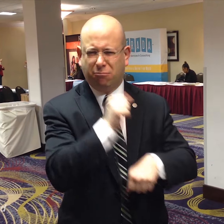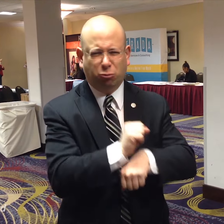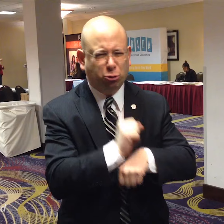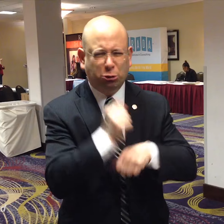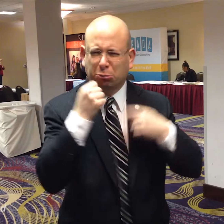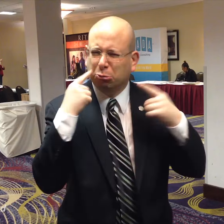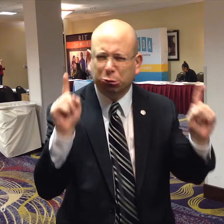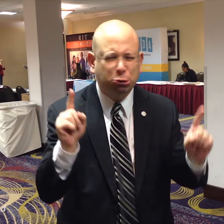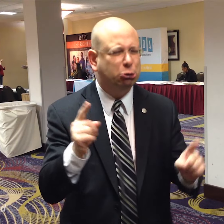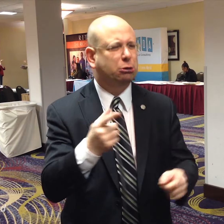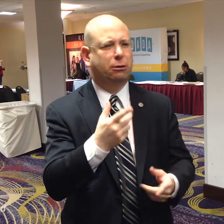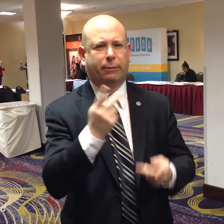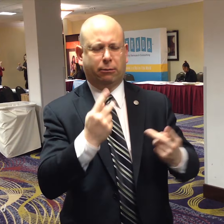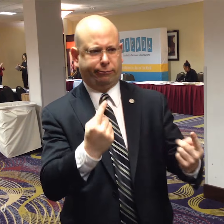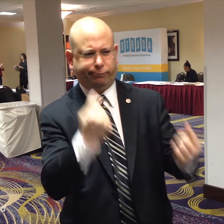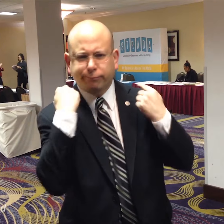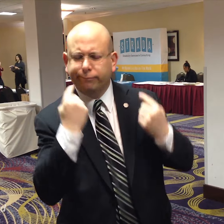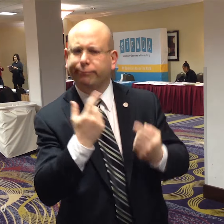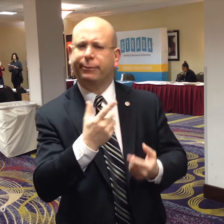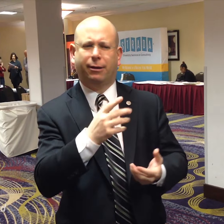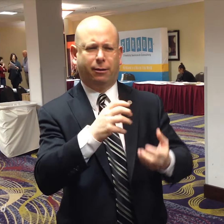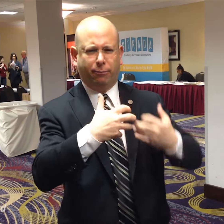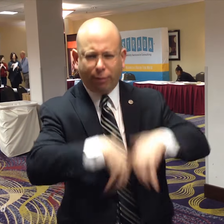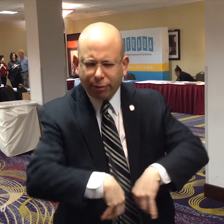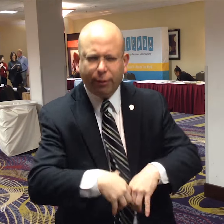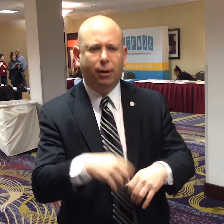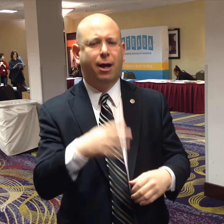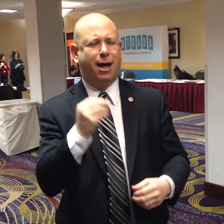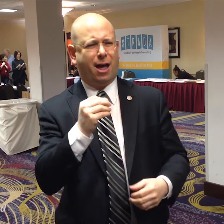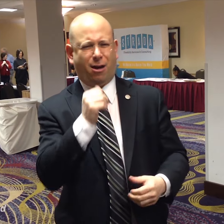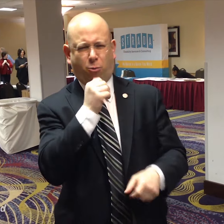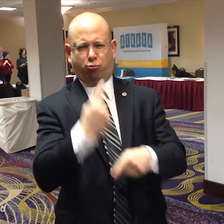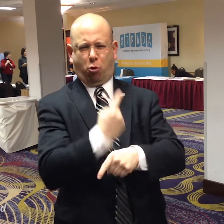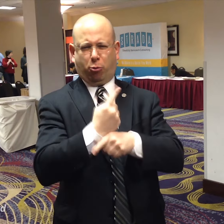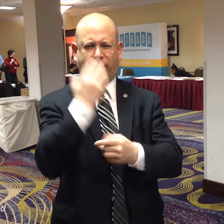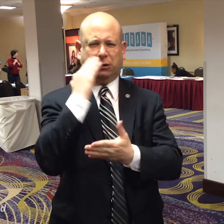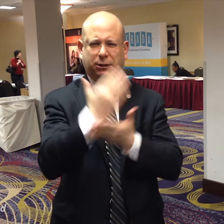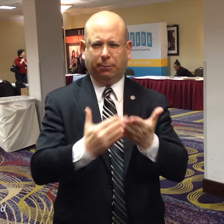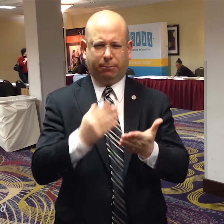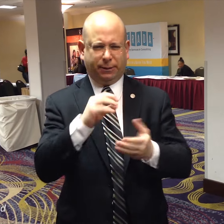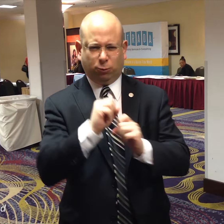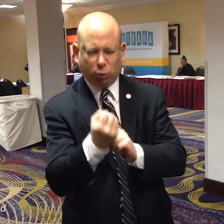when the VRI equipment did not work, users didn't understand what was happening, or it was used for inappropriate situations